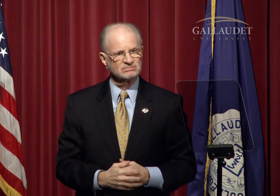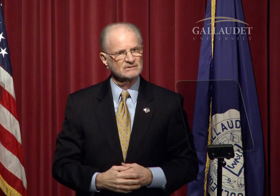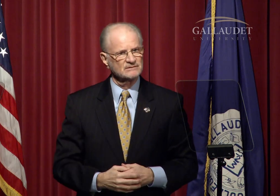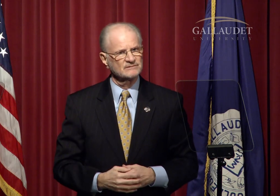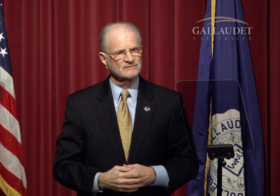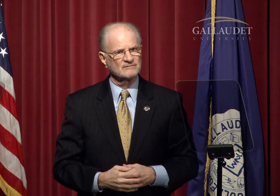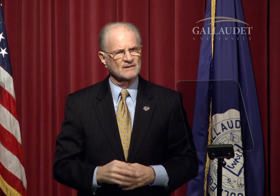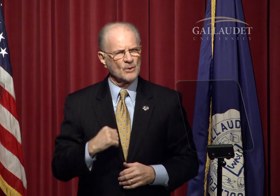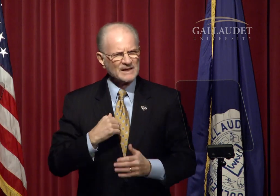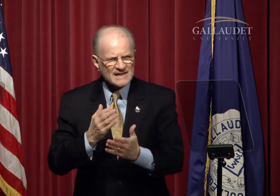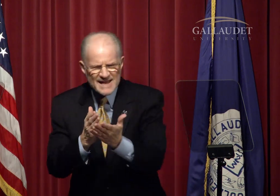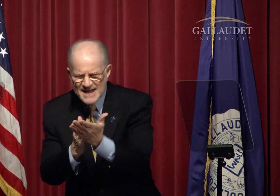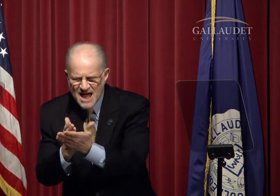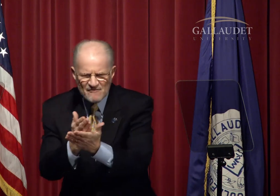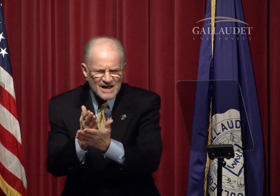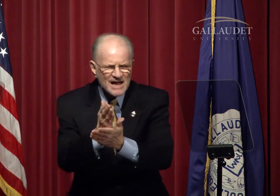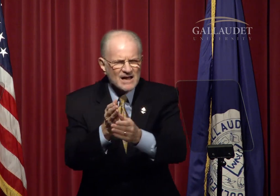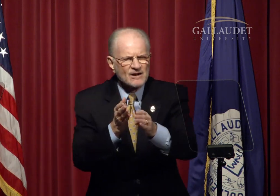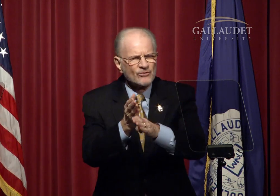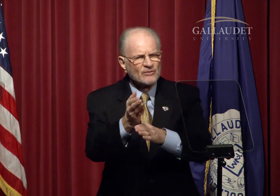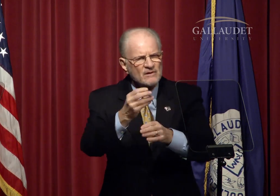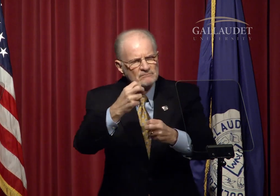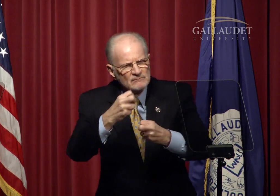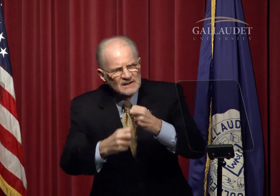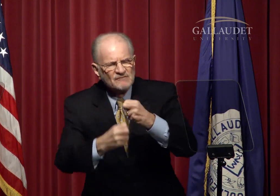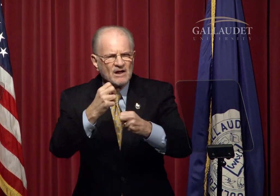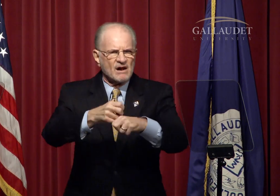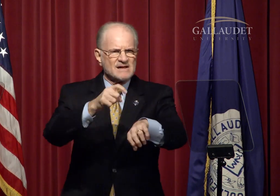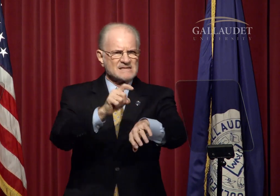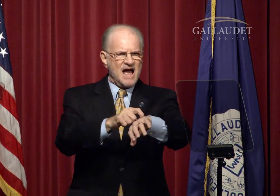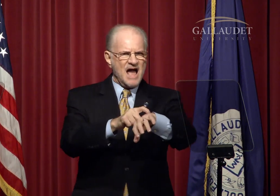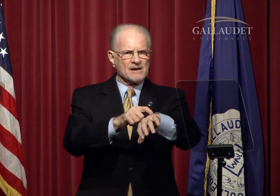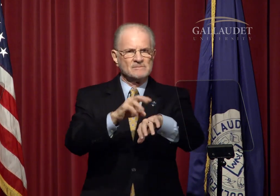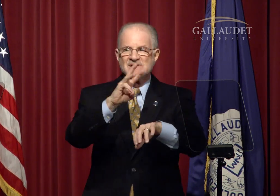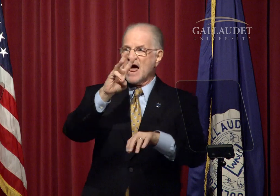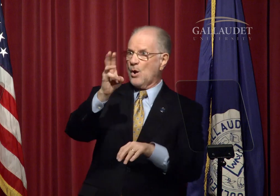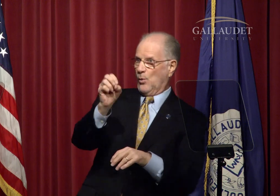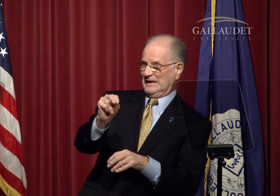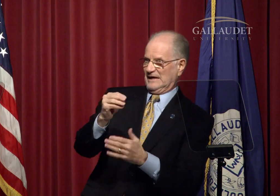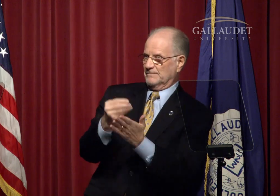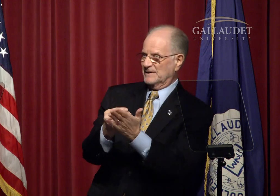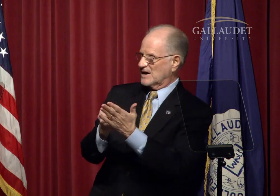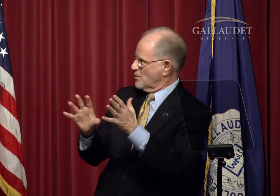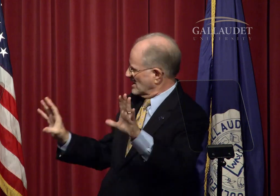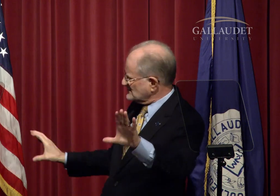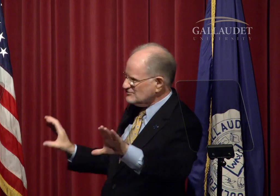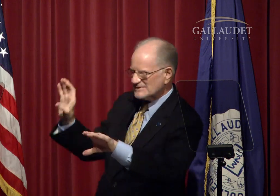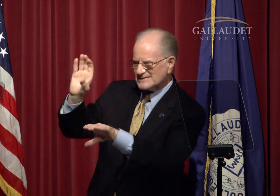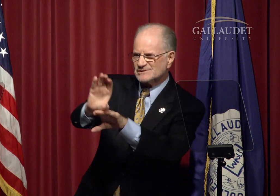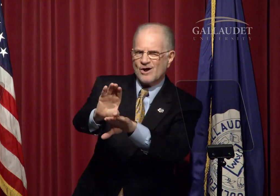We navigated that difficult time